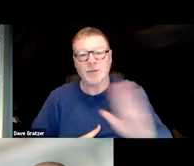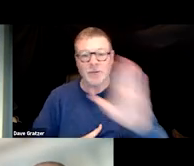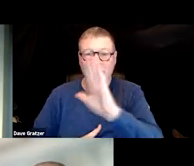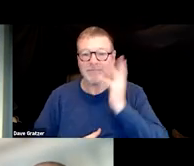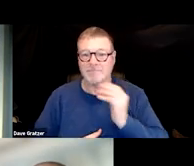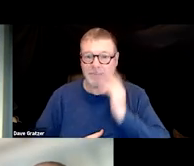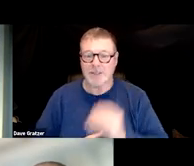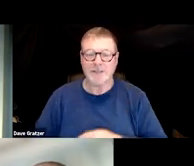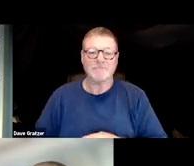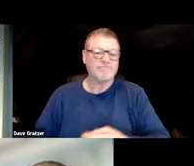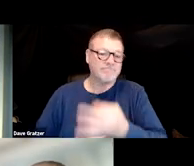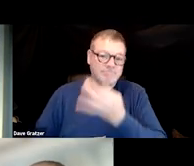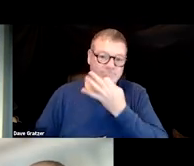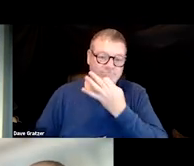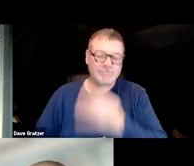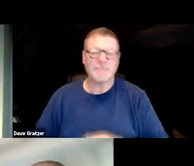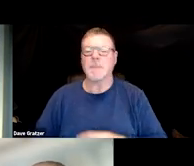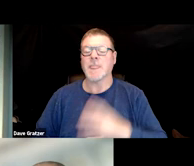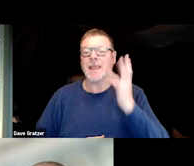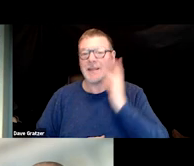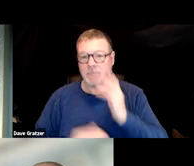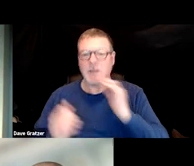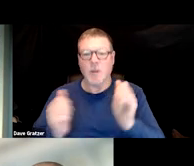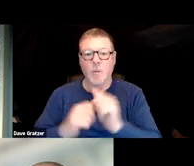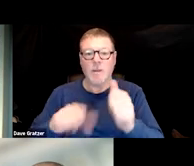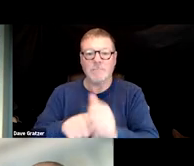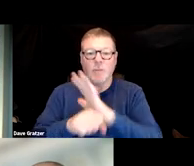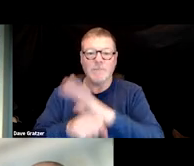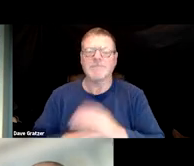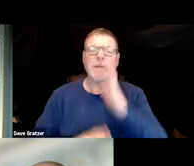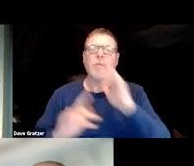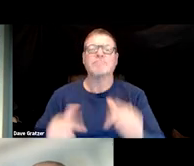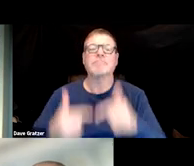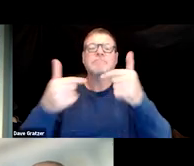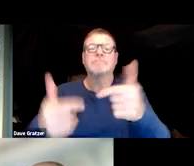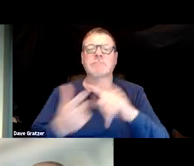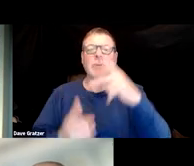expertise and experience with long COVID with us. I'll turn it back over to Pam Hine